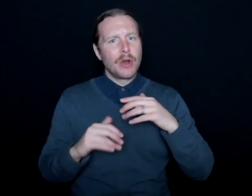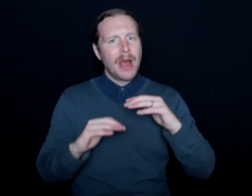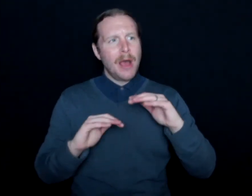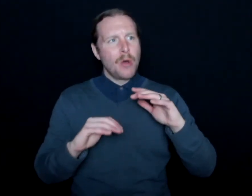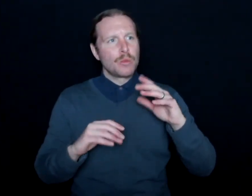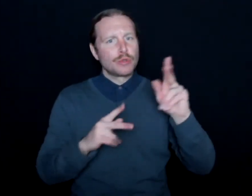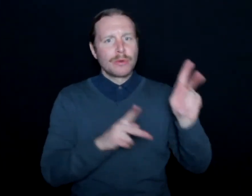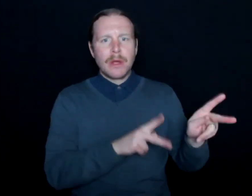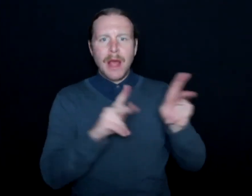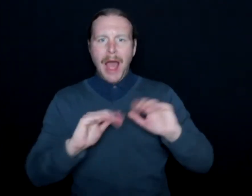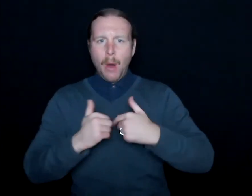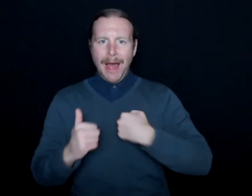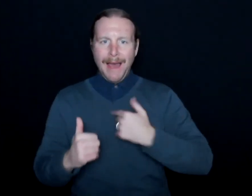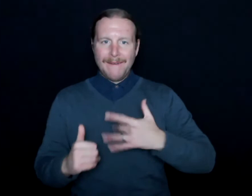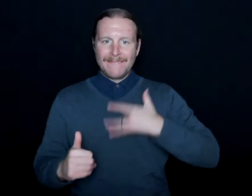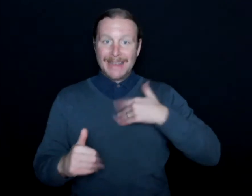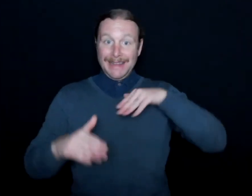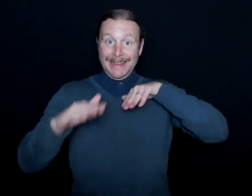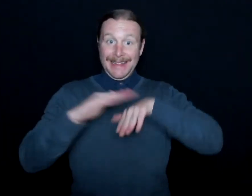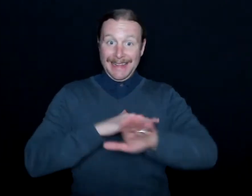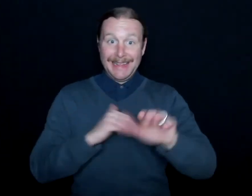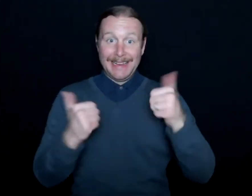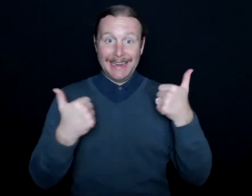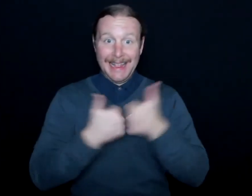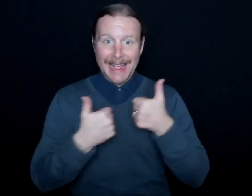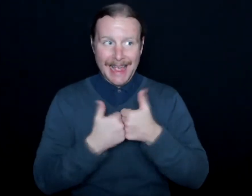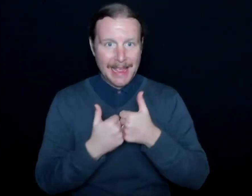like if I were to go to a sports game in another country where I